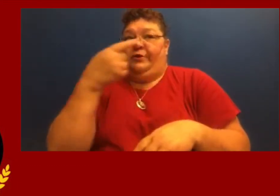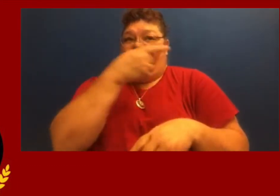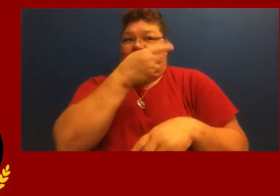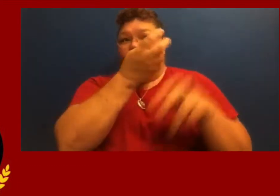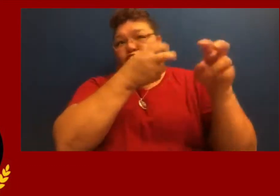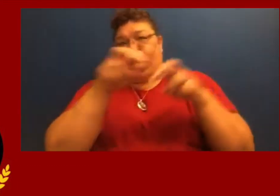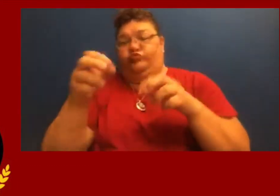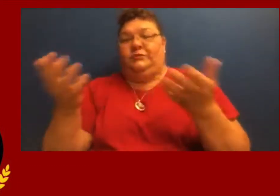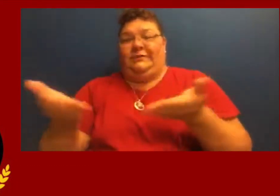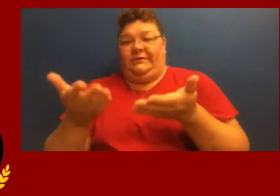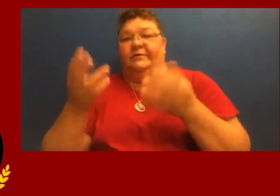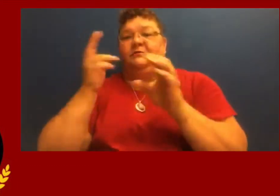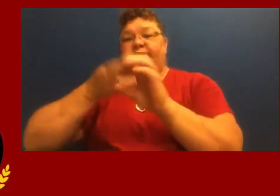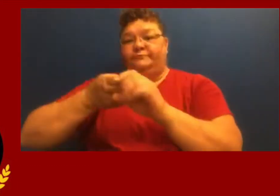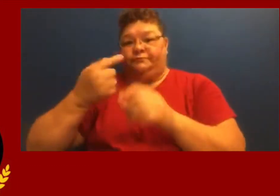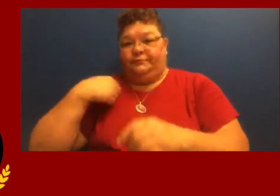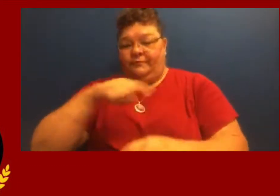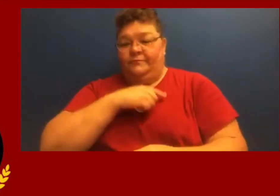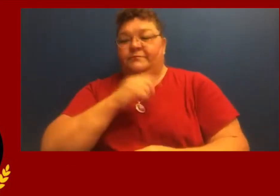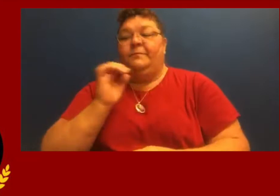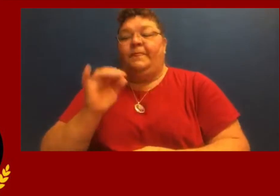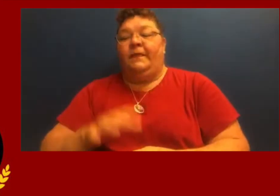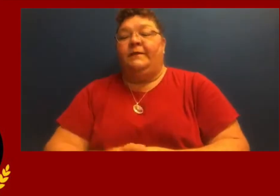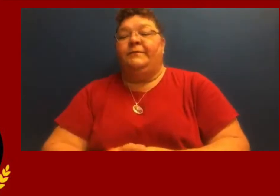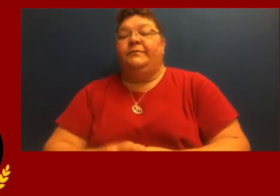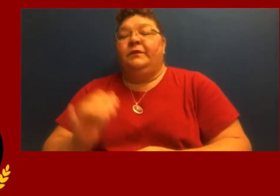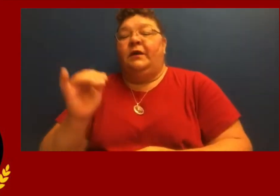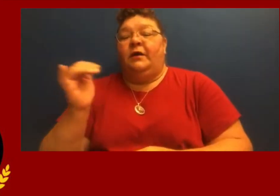her previous school before joining us.